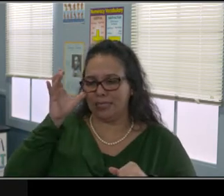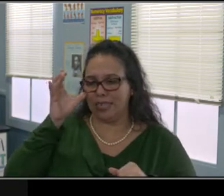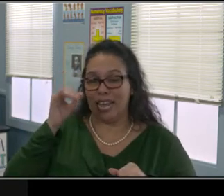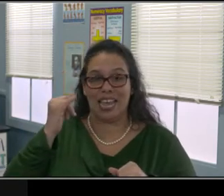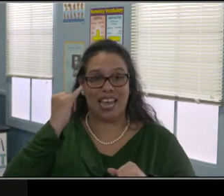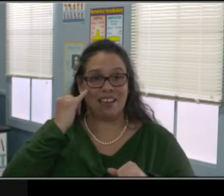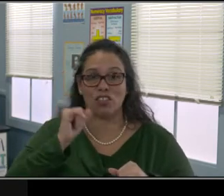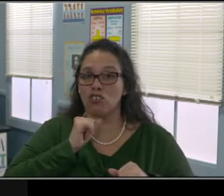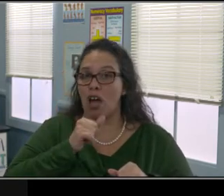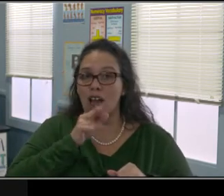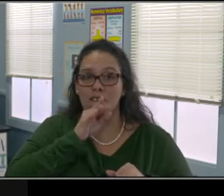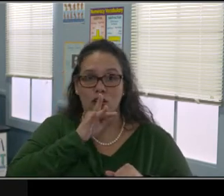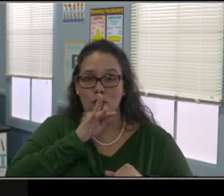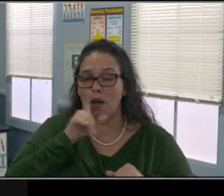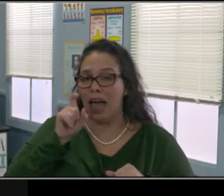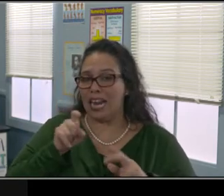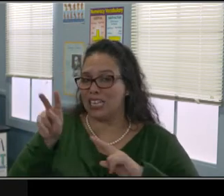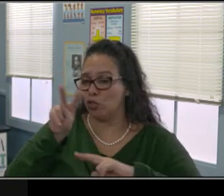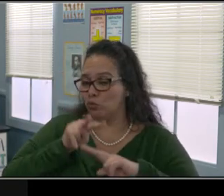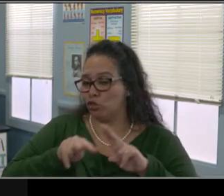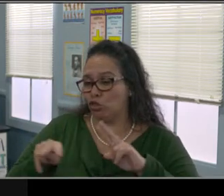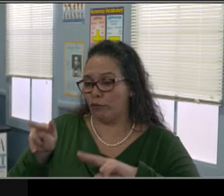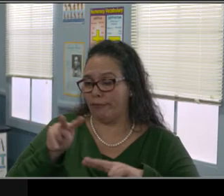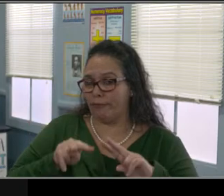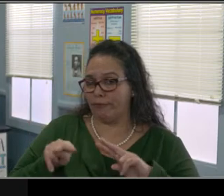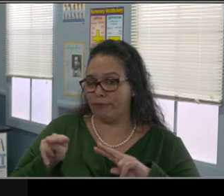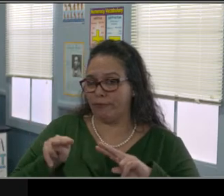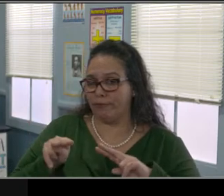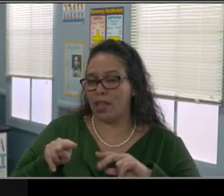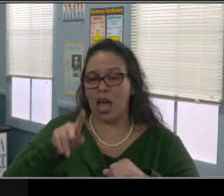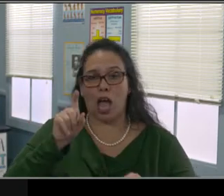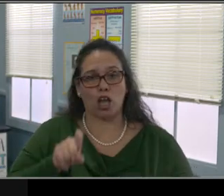Focus on feelings, not just the facts, okay?